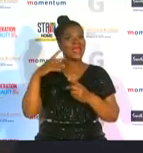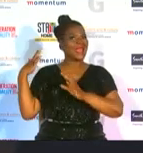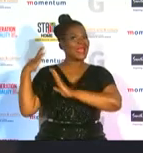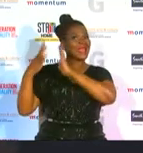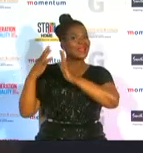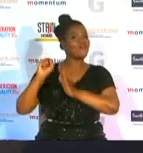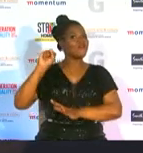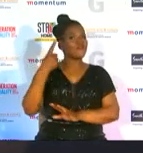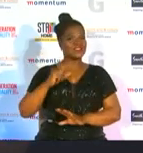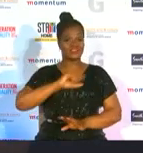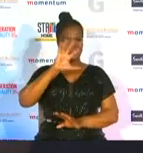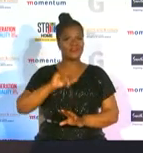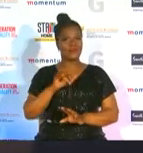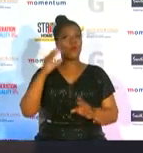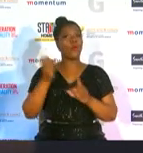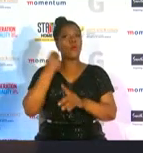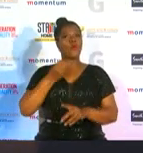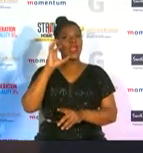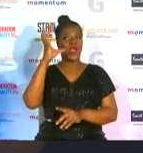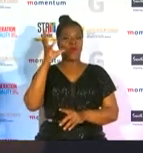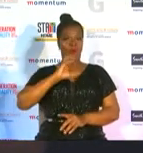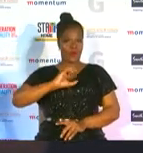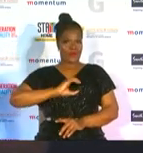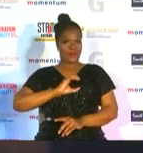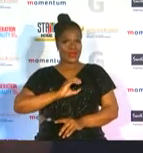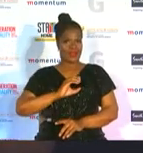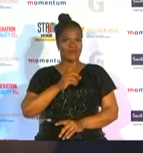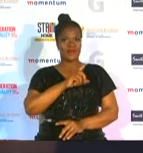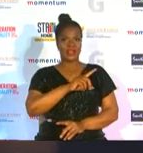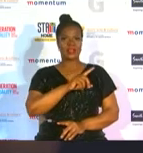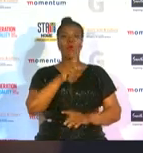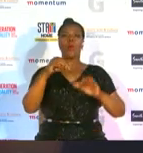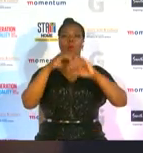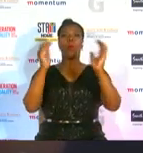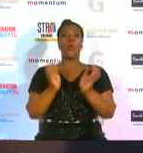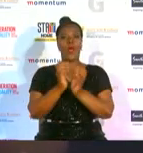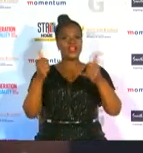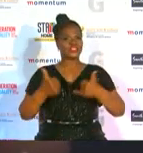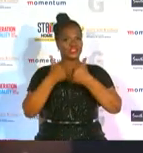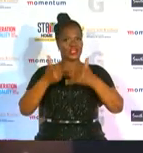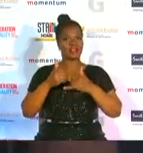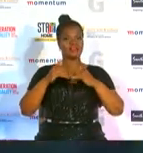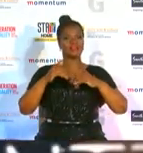african to win a gold medal for her bar routine at the world challenge cup